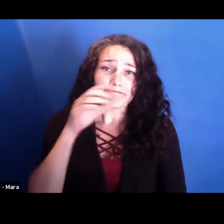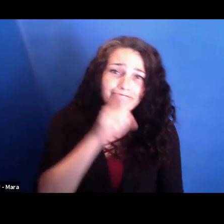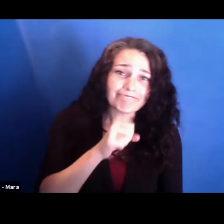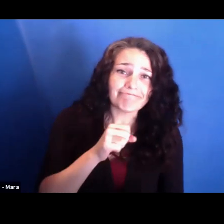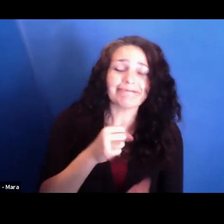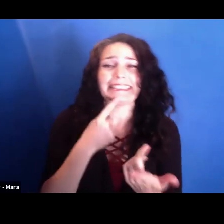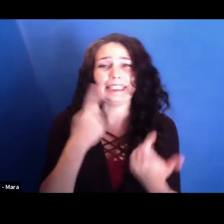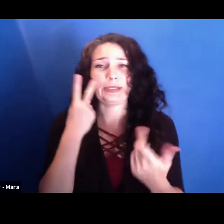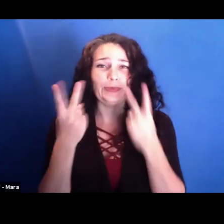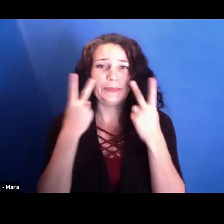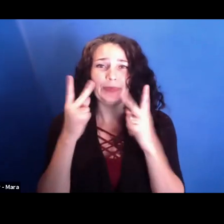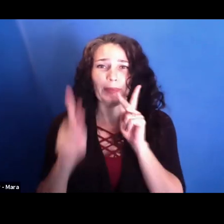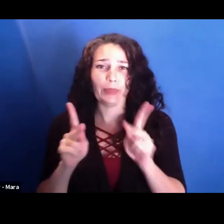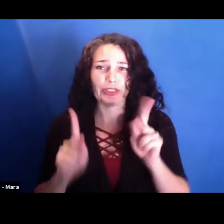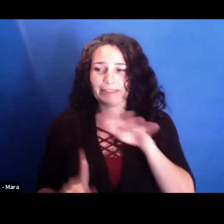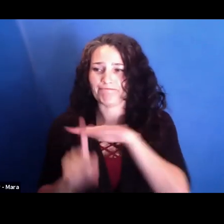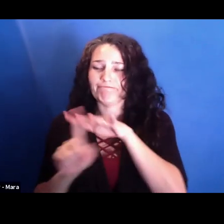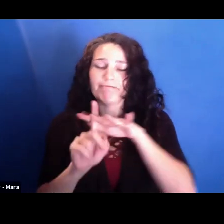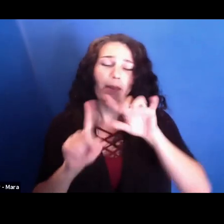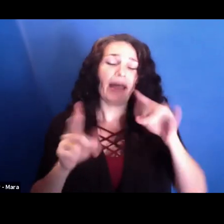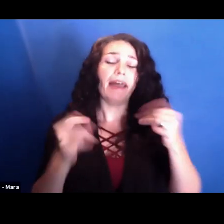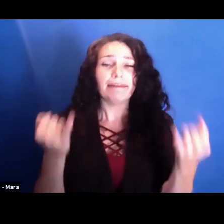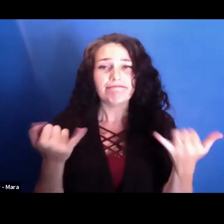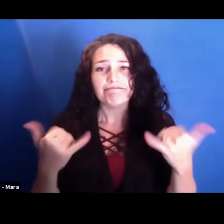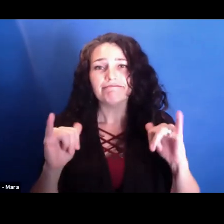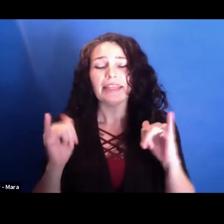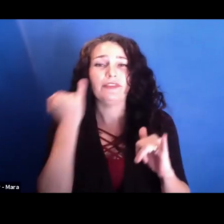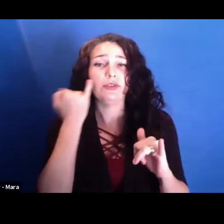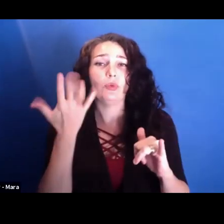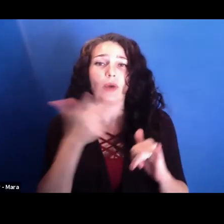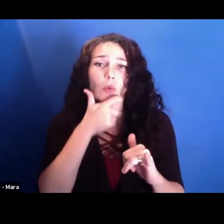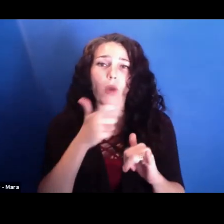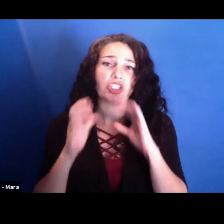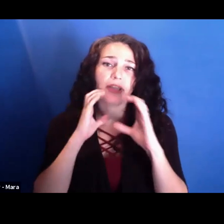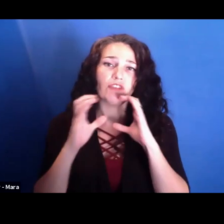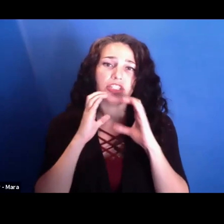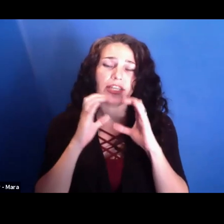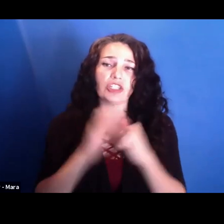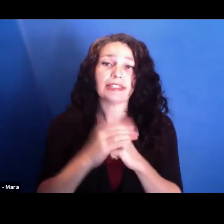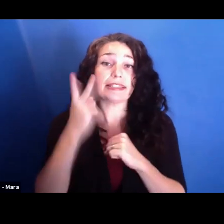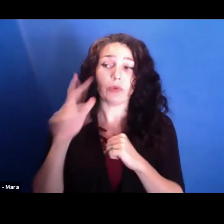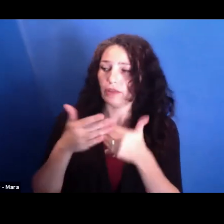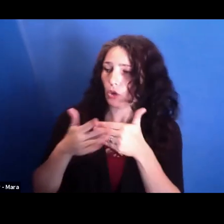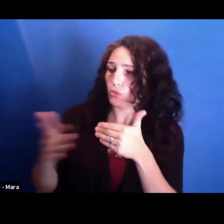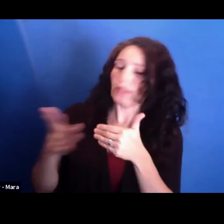If you want to see any further conversations and see what the rest of our lineup is, you can